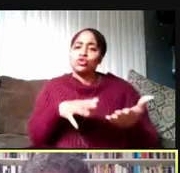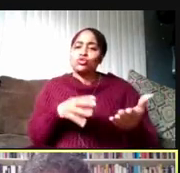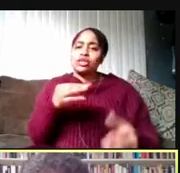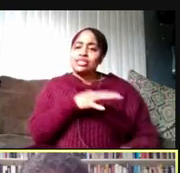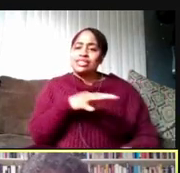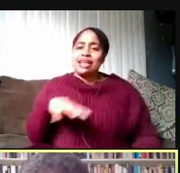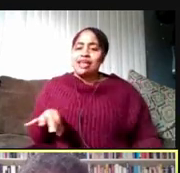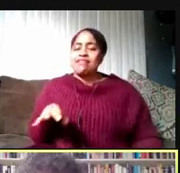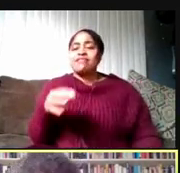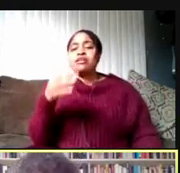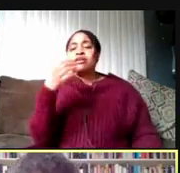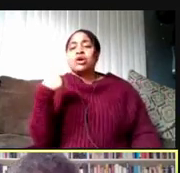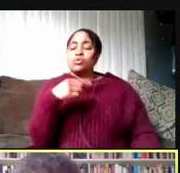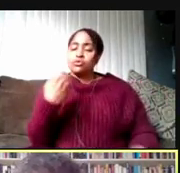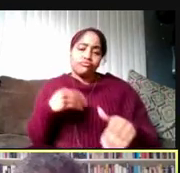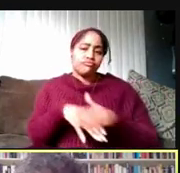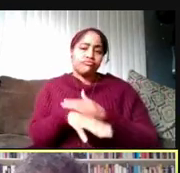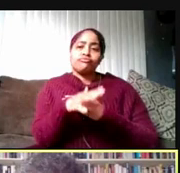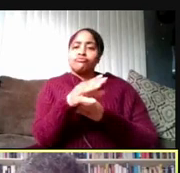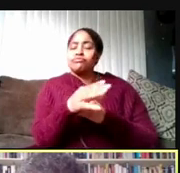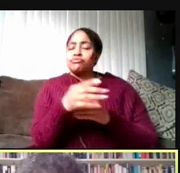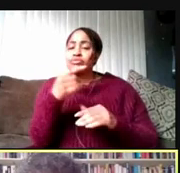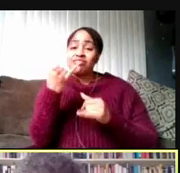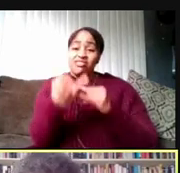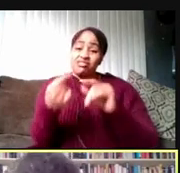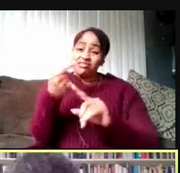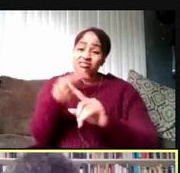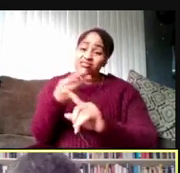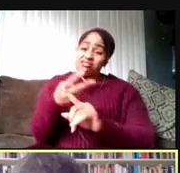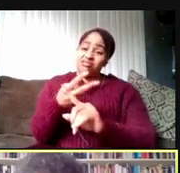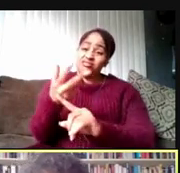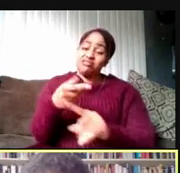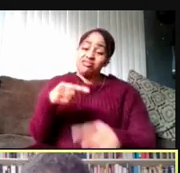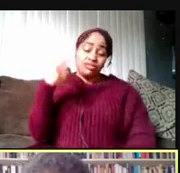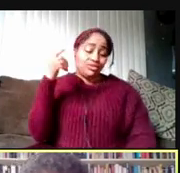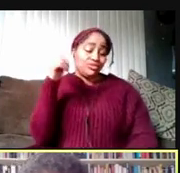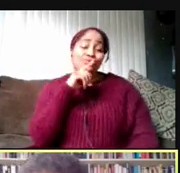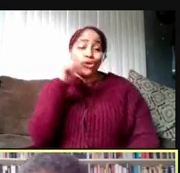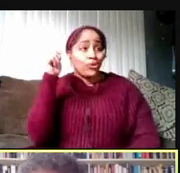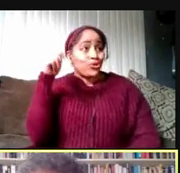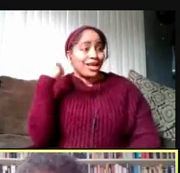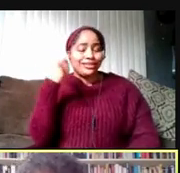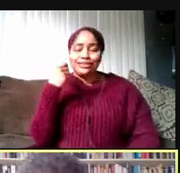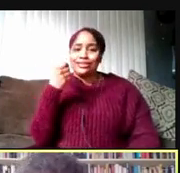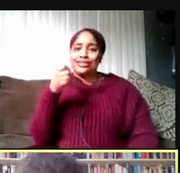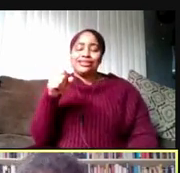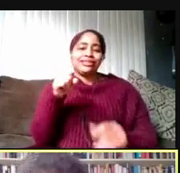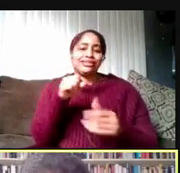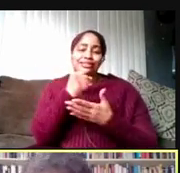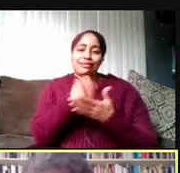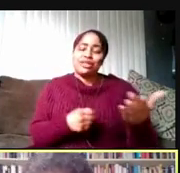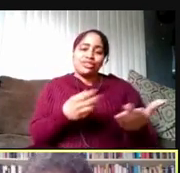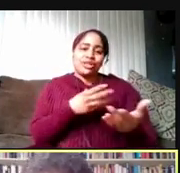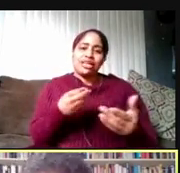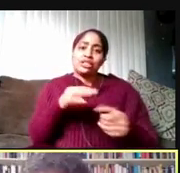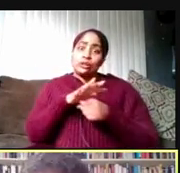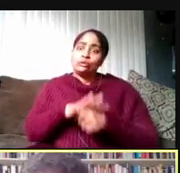As we head into the final months of this crazy semester and this quite stressful academic year,